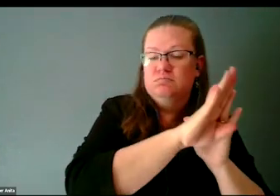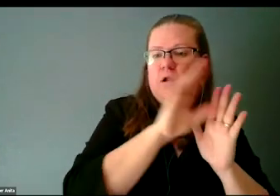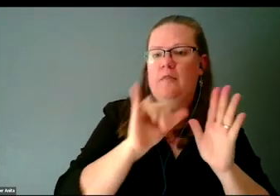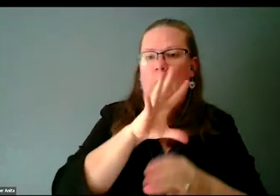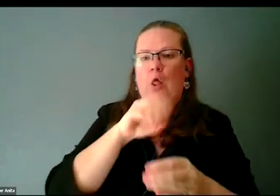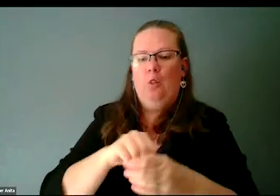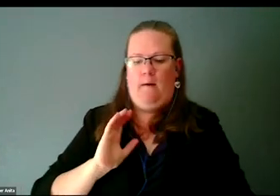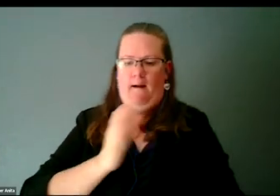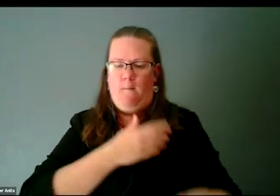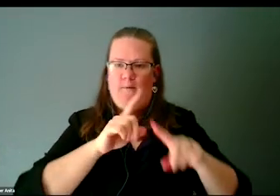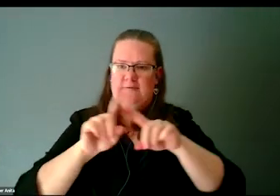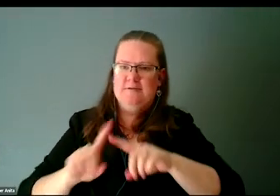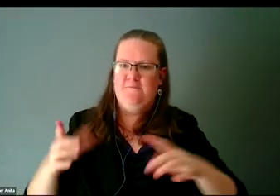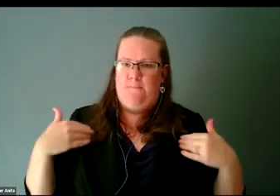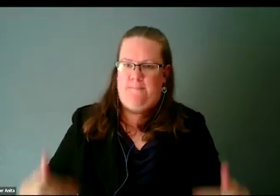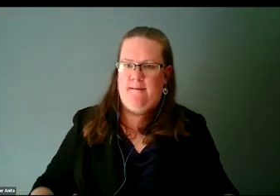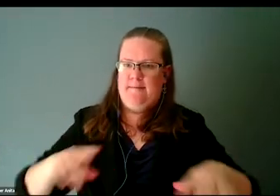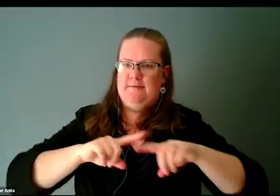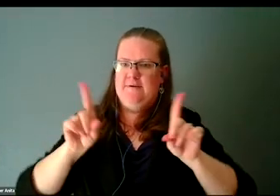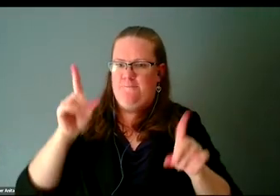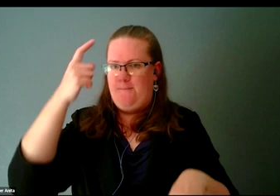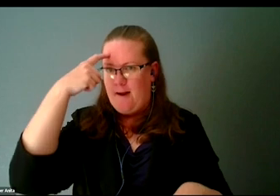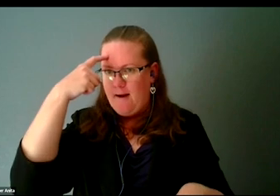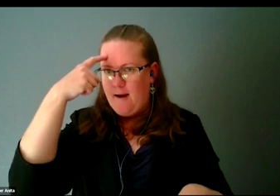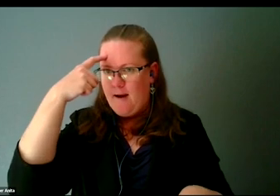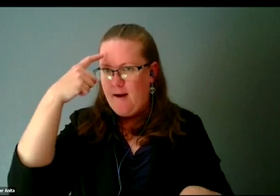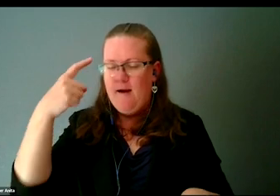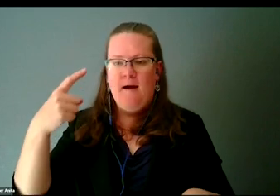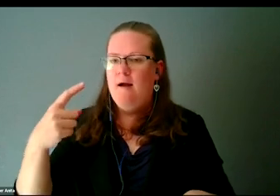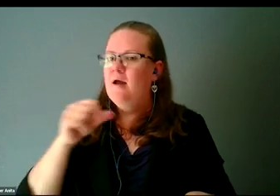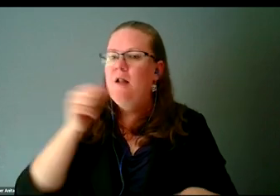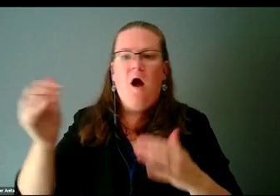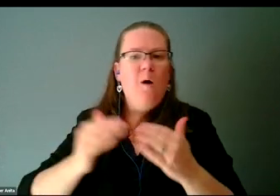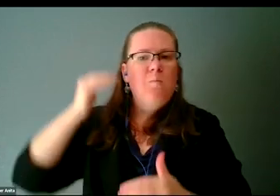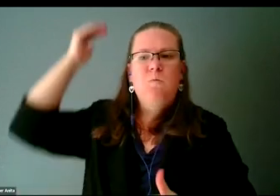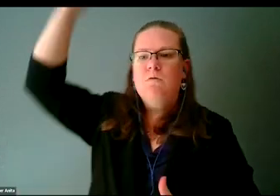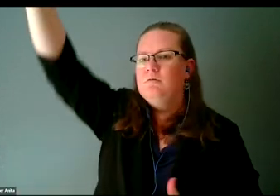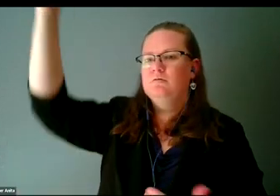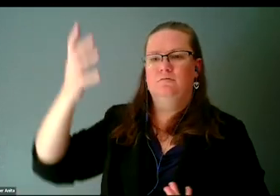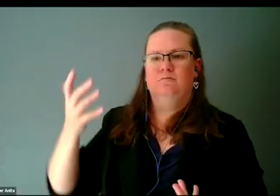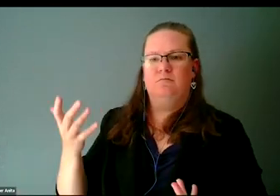and minds are not over the top the way they should be.